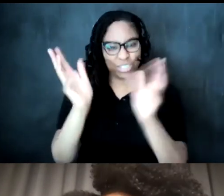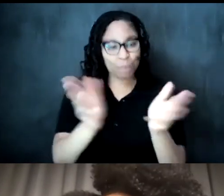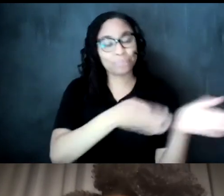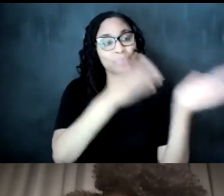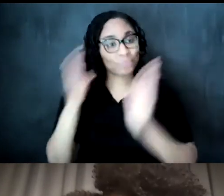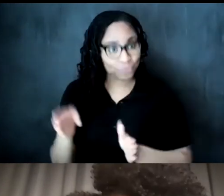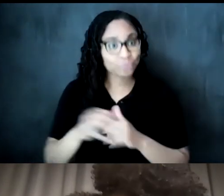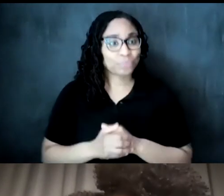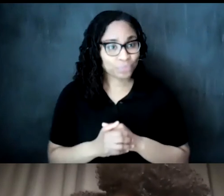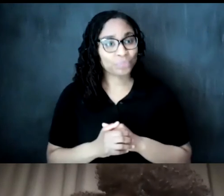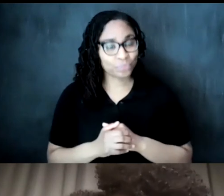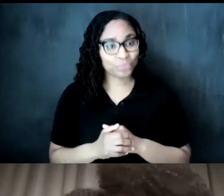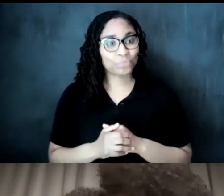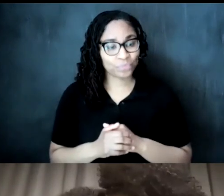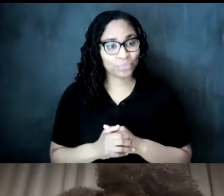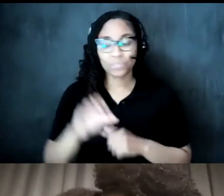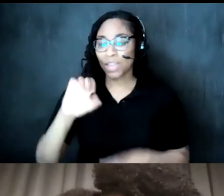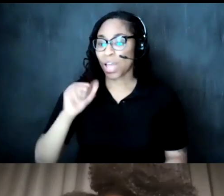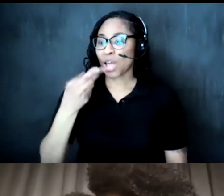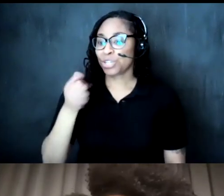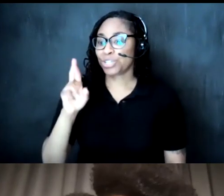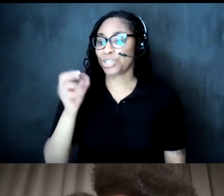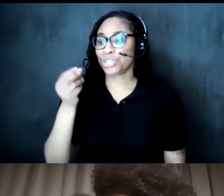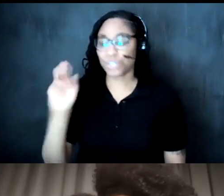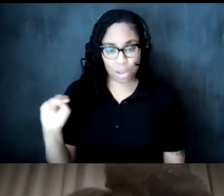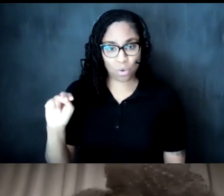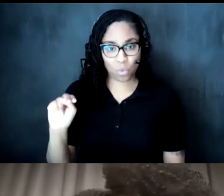how does african american tea ceremonies differ from colonial ones